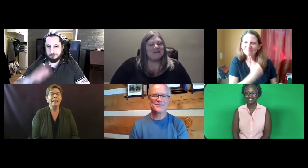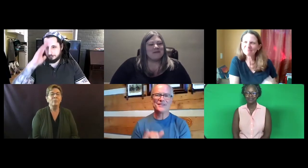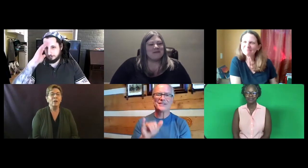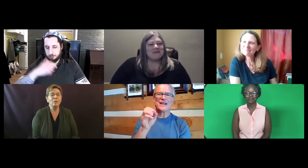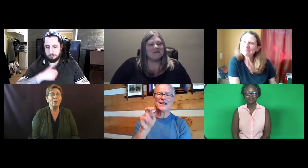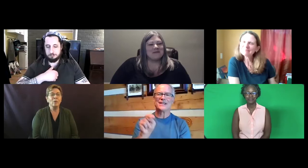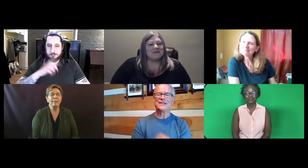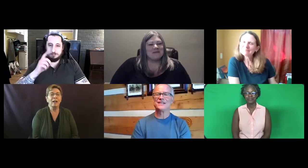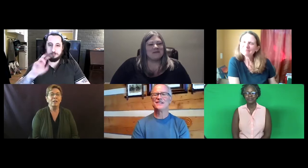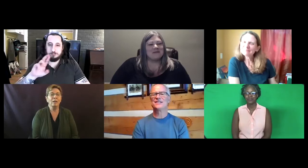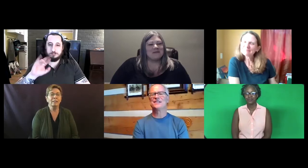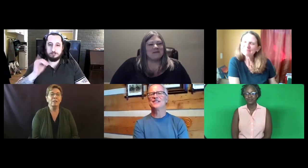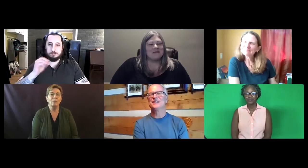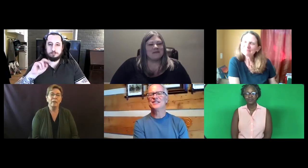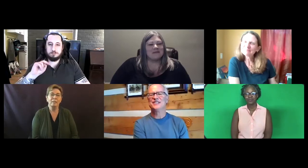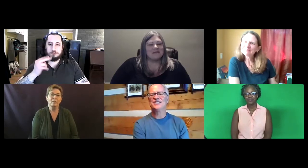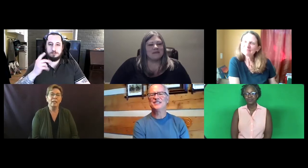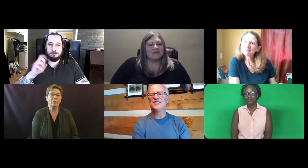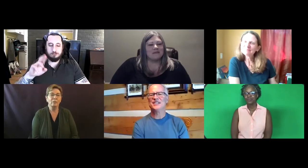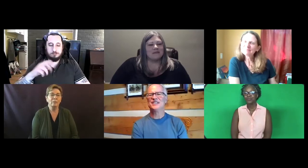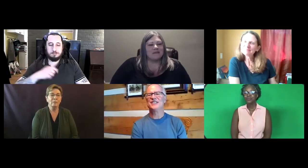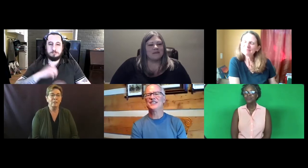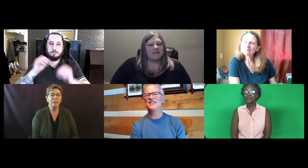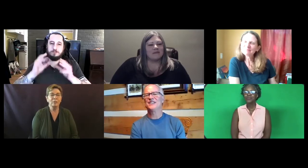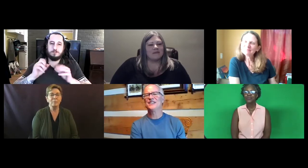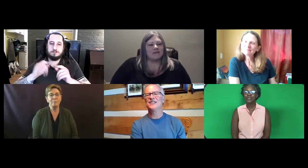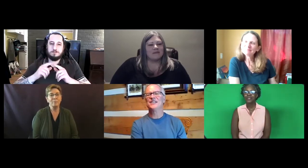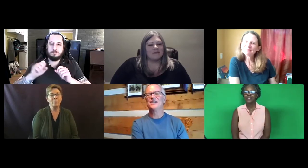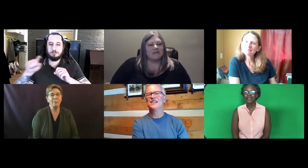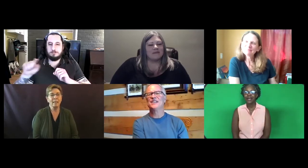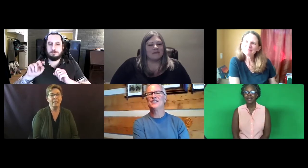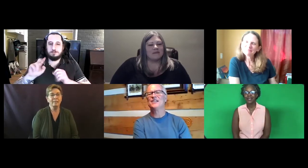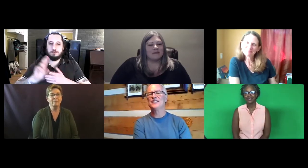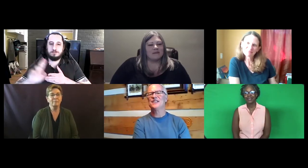And we also then contracted with Dr. Henner. Dr. Henner? Jon: Hi, I'm Jon Henner.